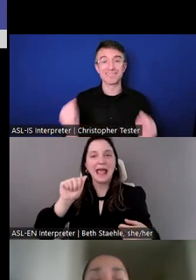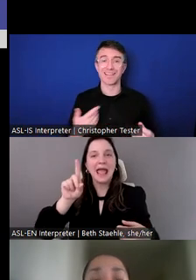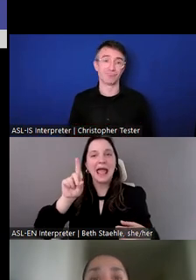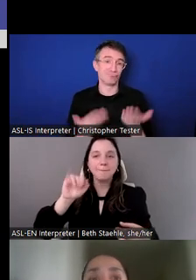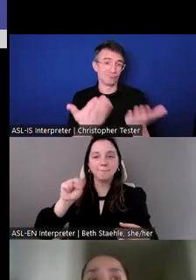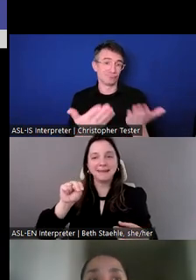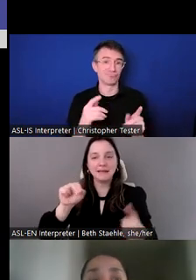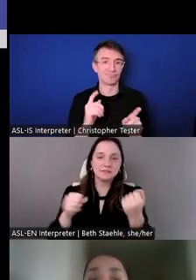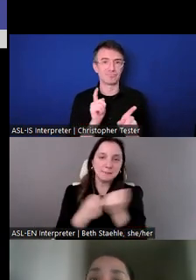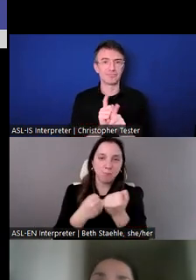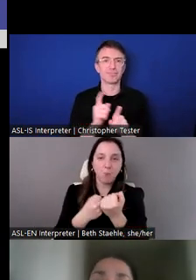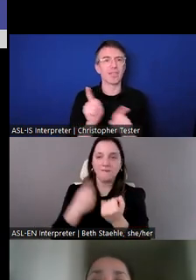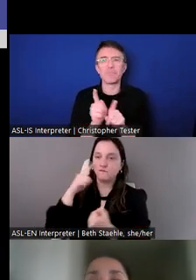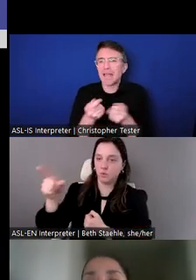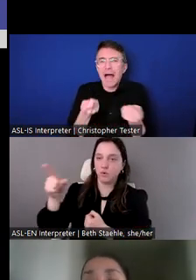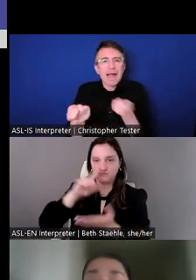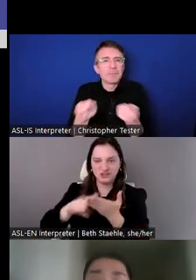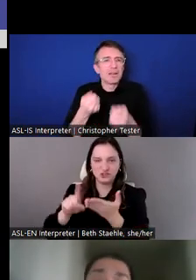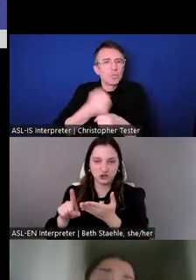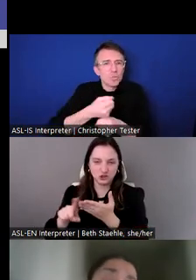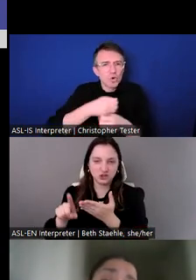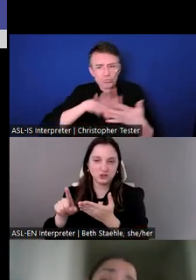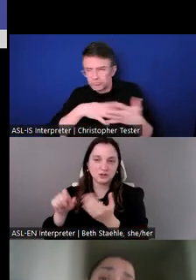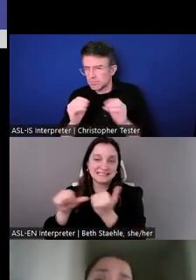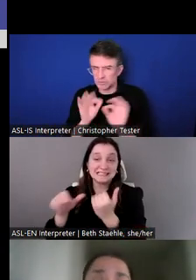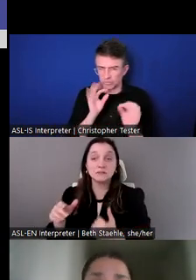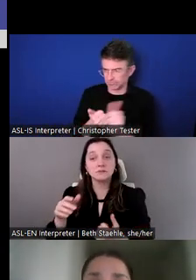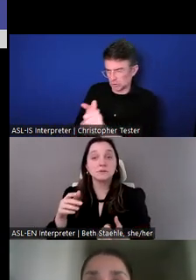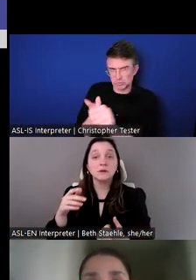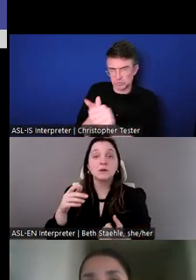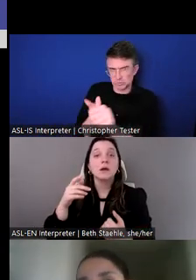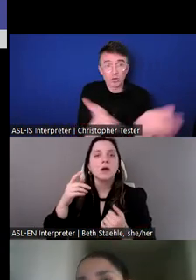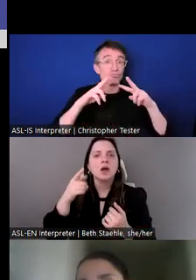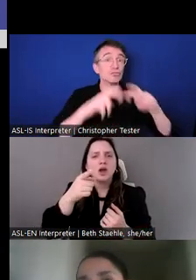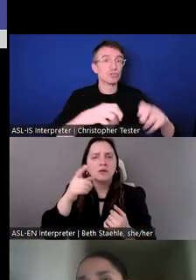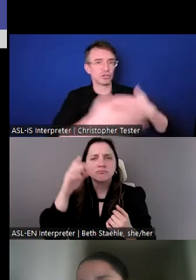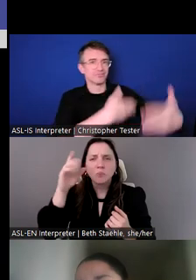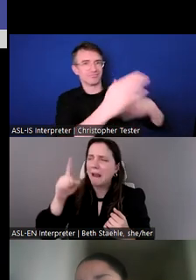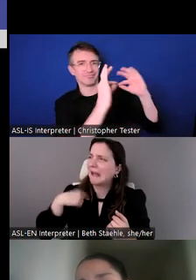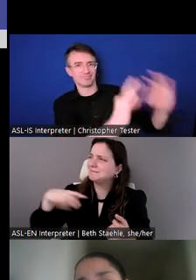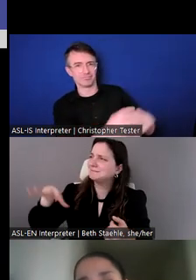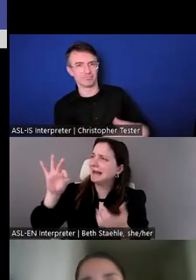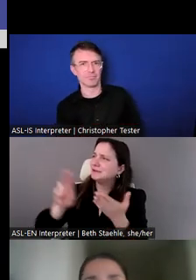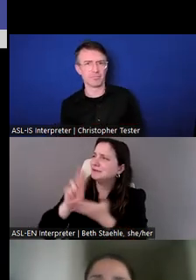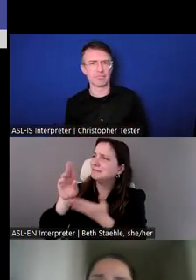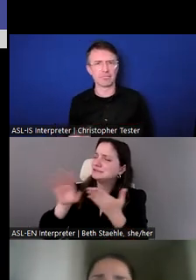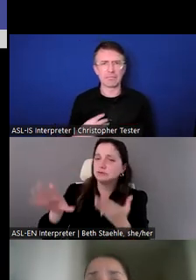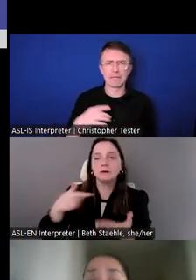So I help recruit and I help support the recruitment efforts from different centers and programs.